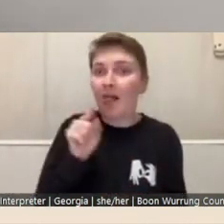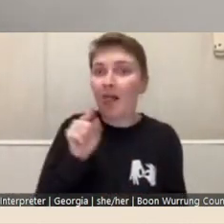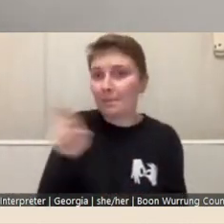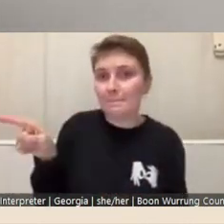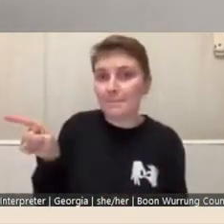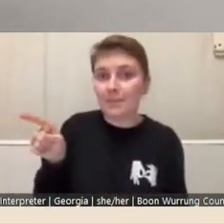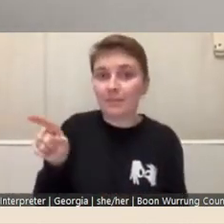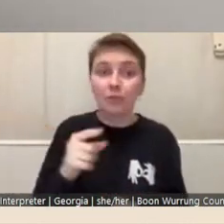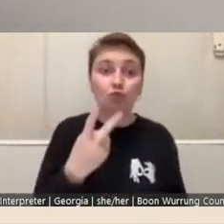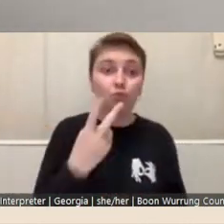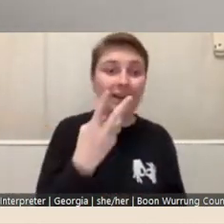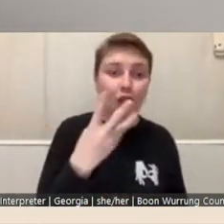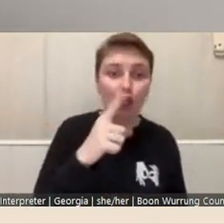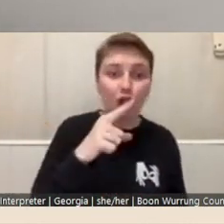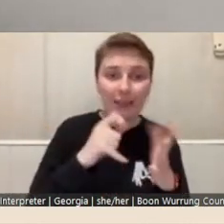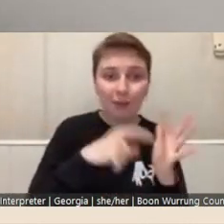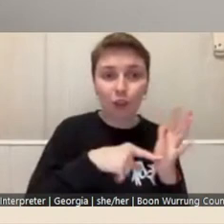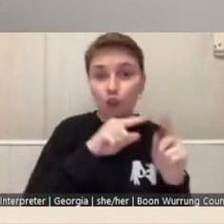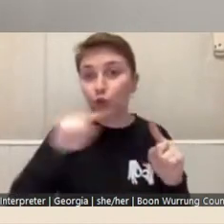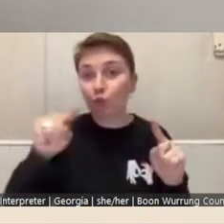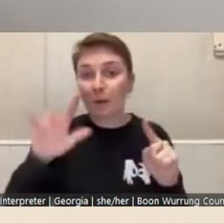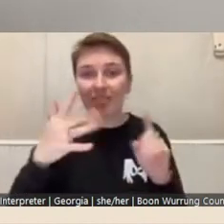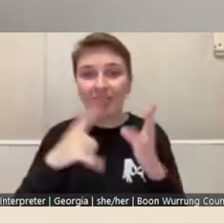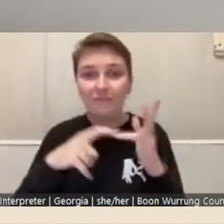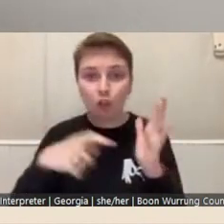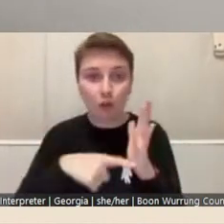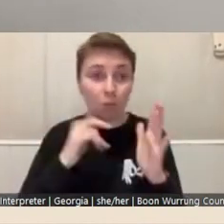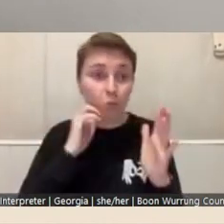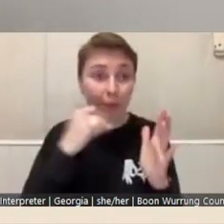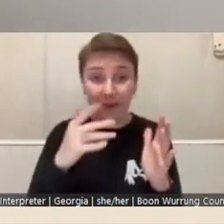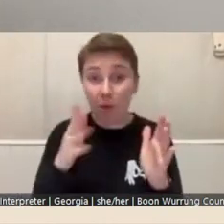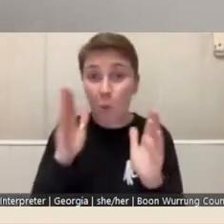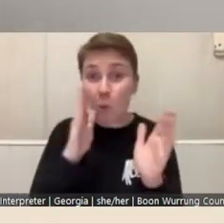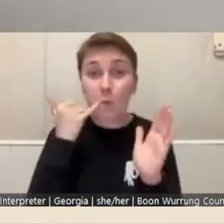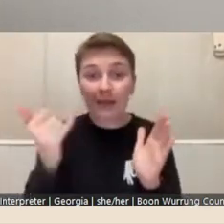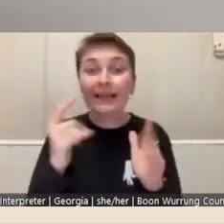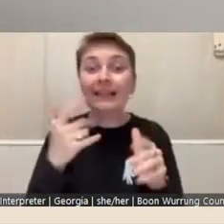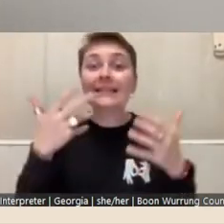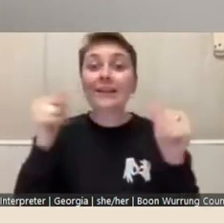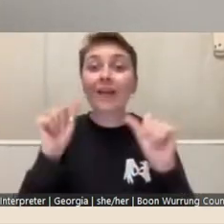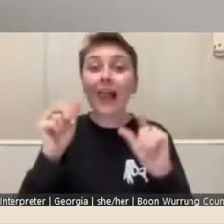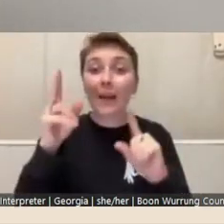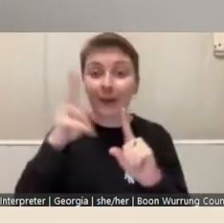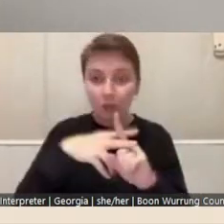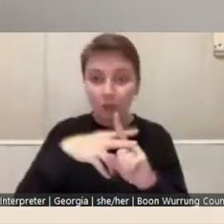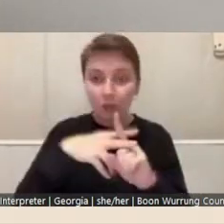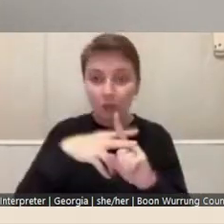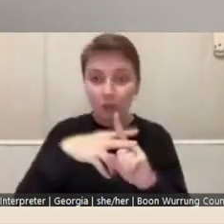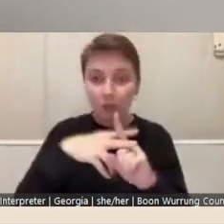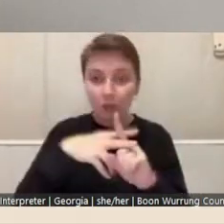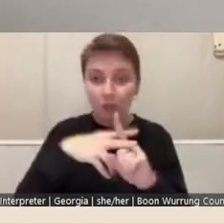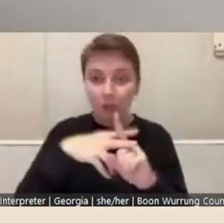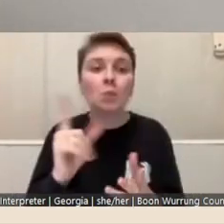5th of October. Successful applicants will be notified of the outcome in early November and